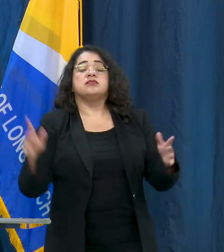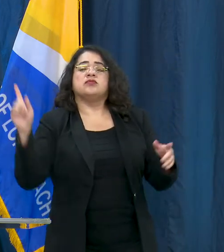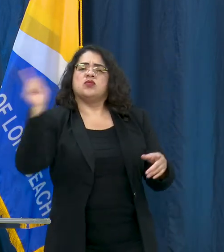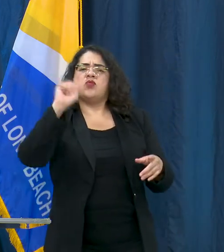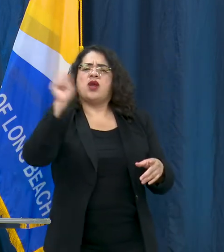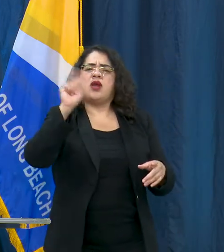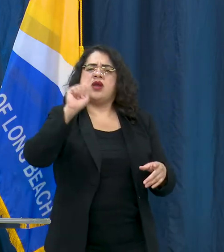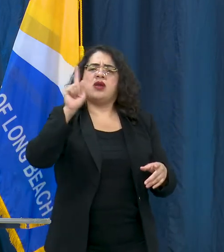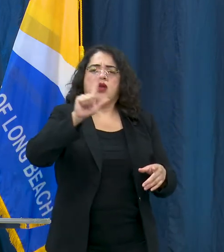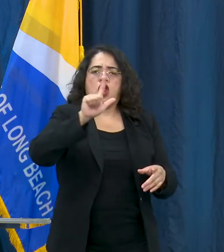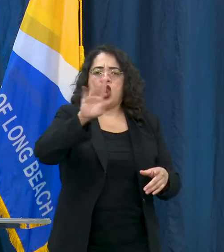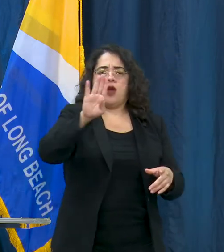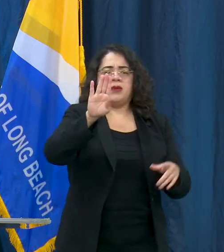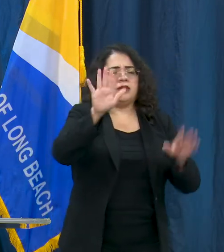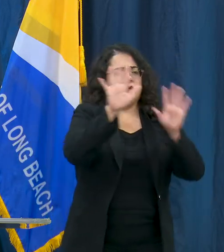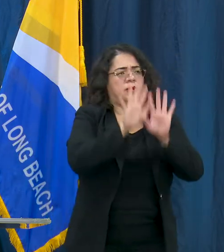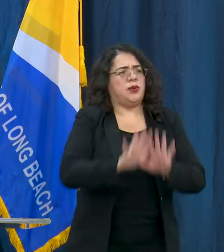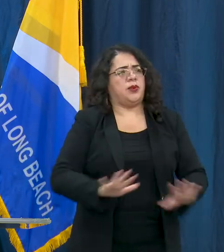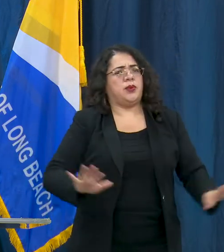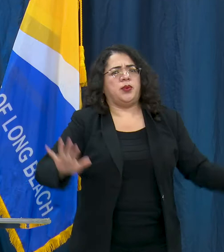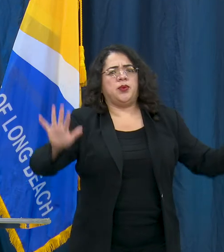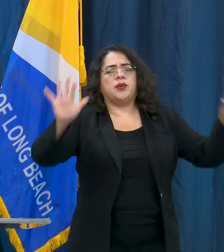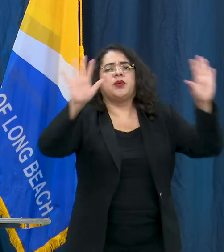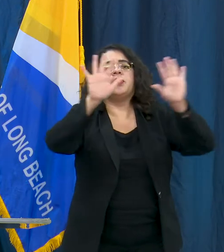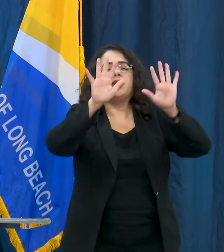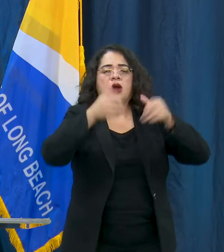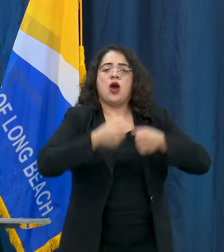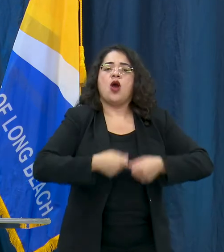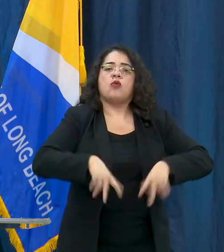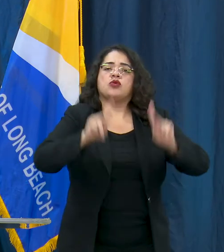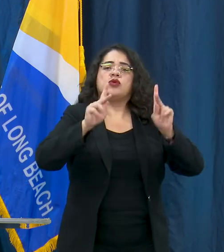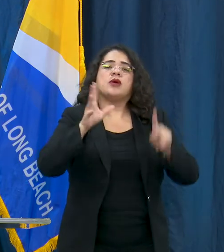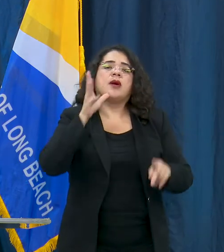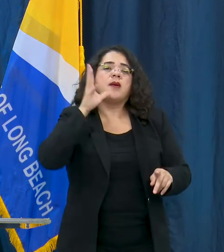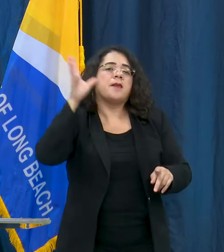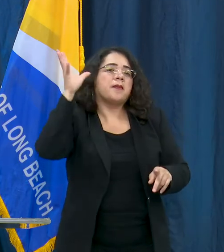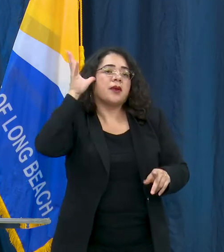the city and these day camps will be opportunities for parents to be able to